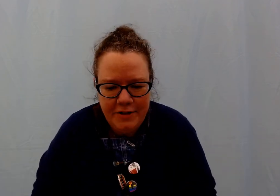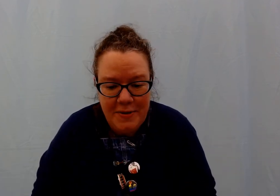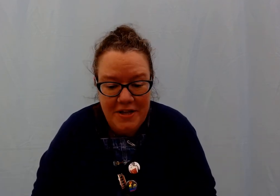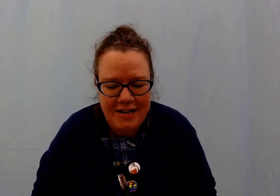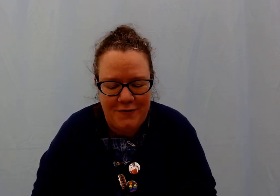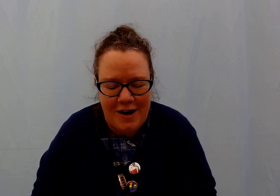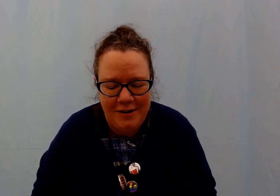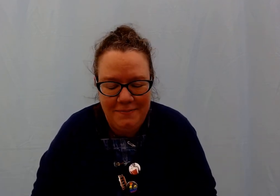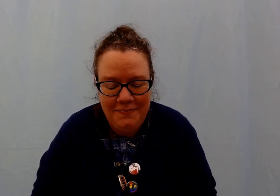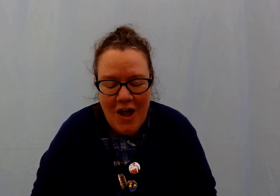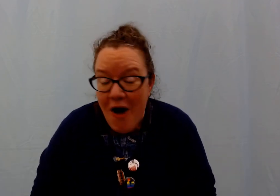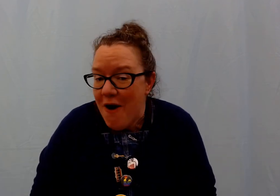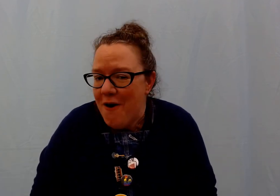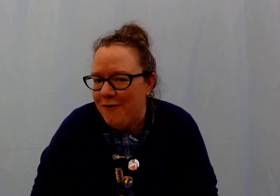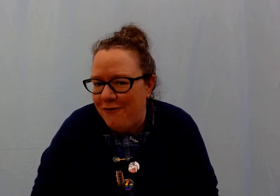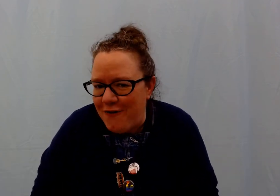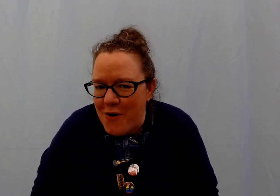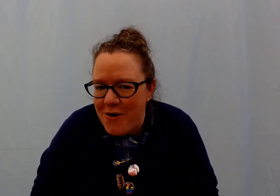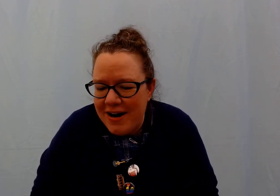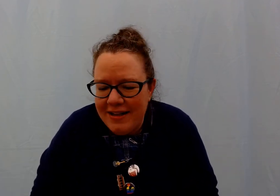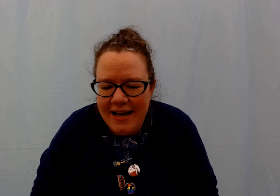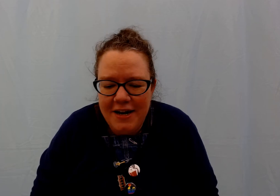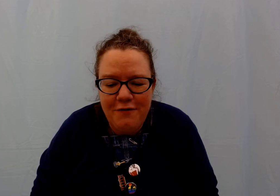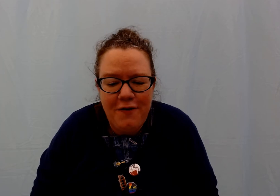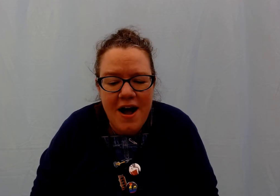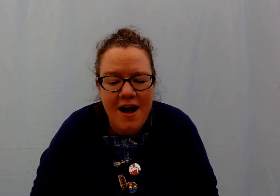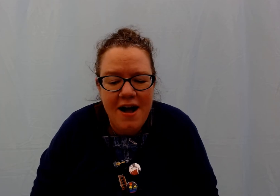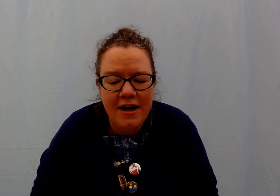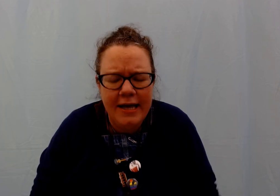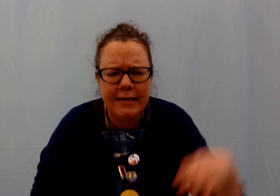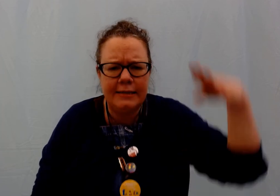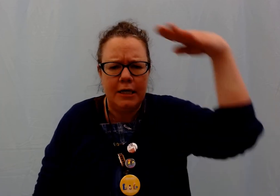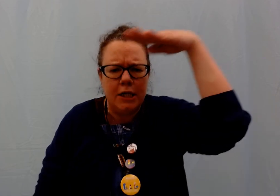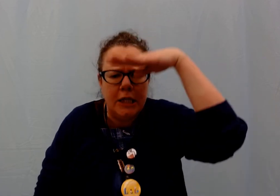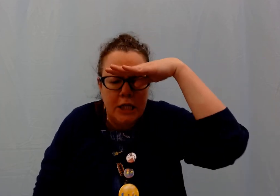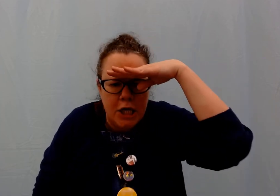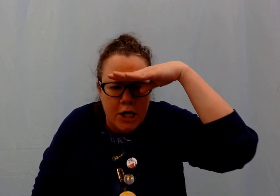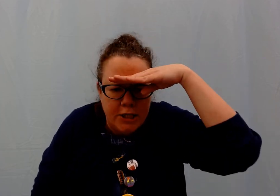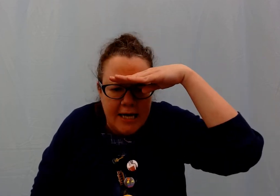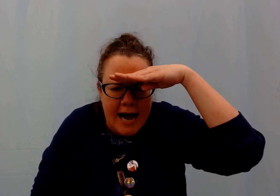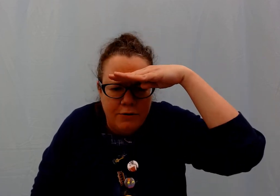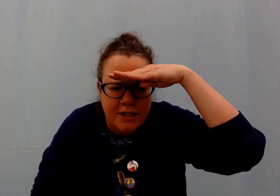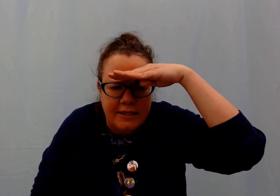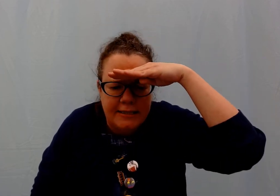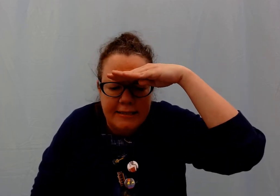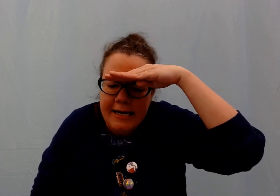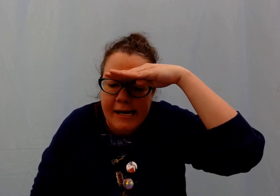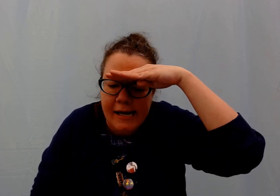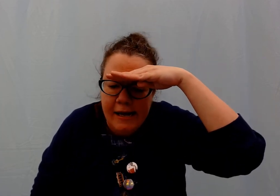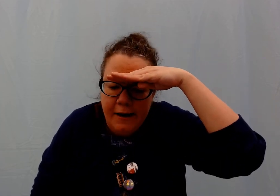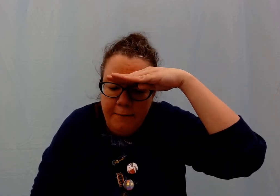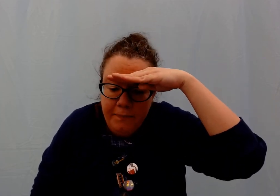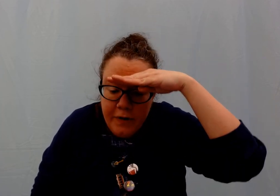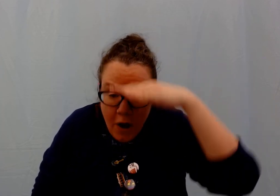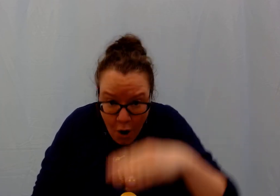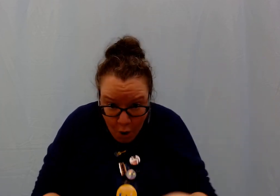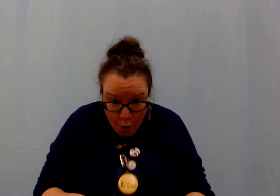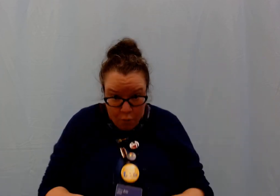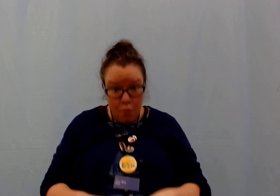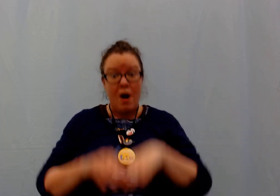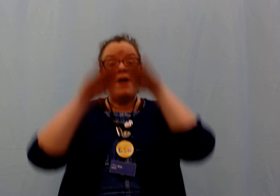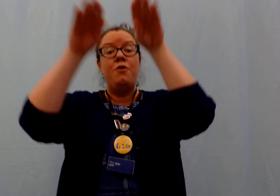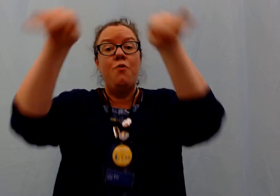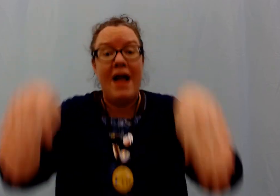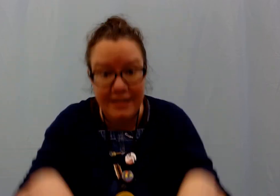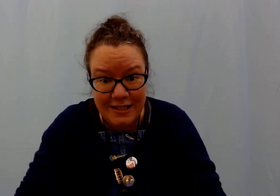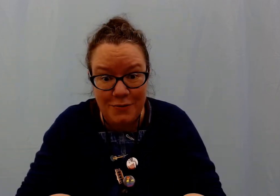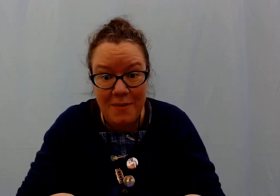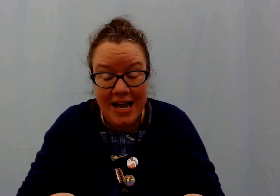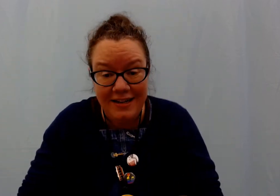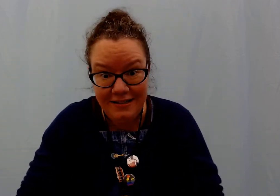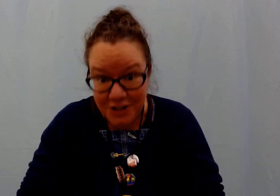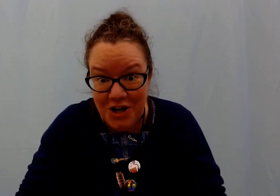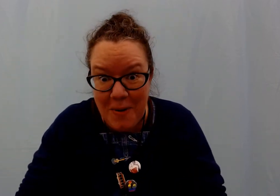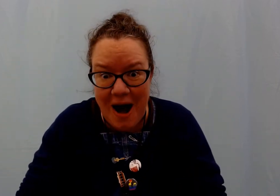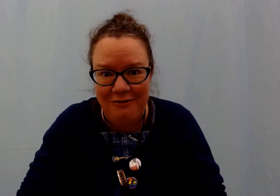to be the next frog! four little froggies looked out to sea one went swimming-jump off!-